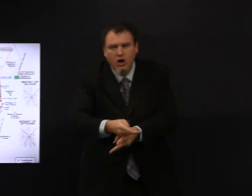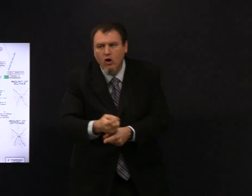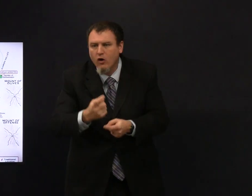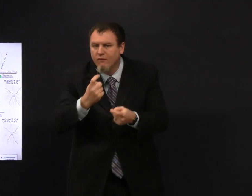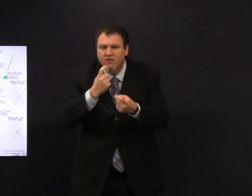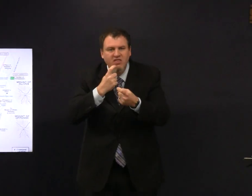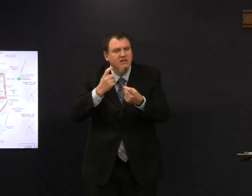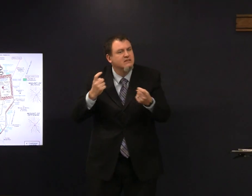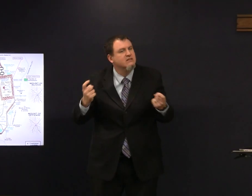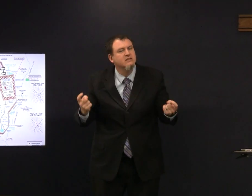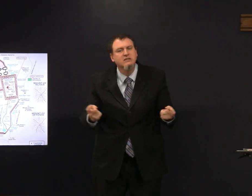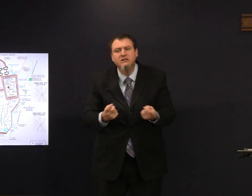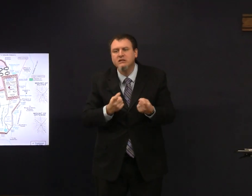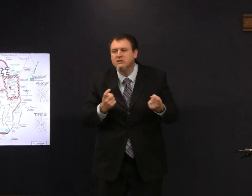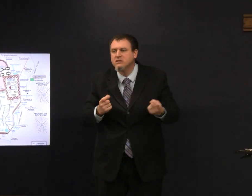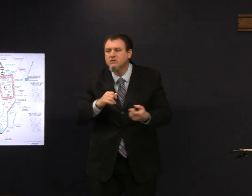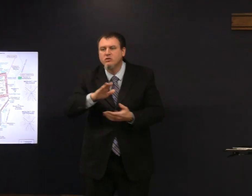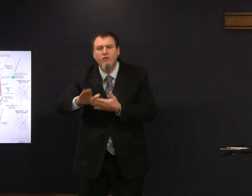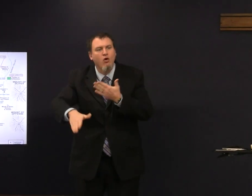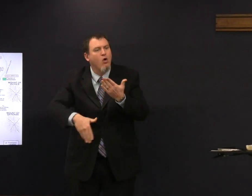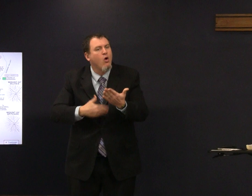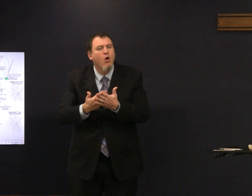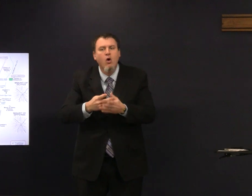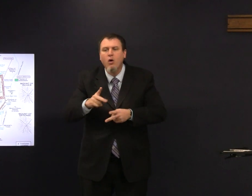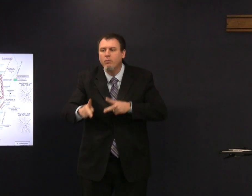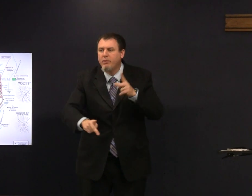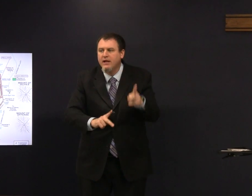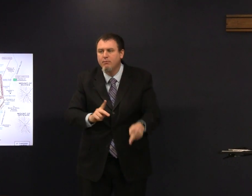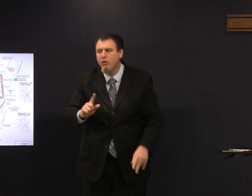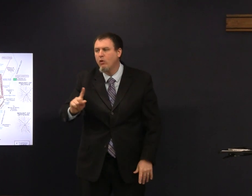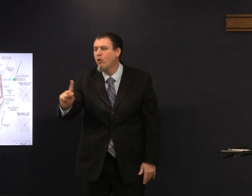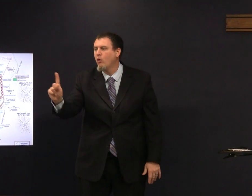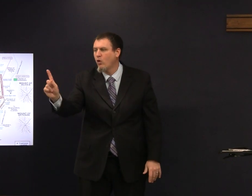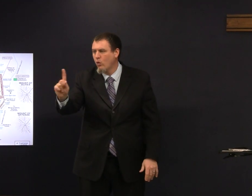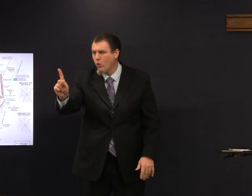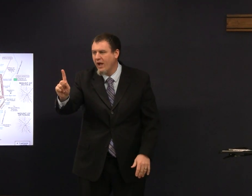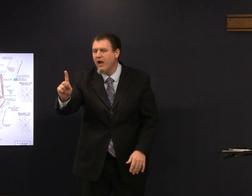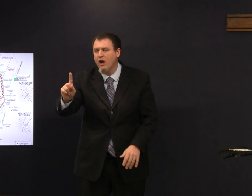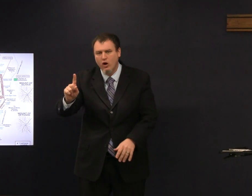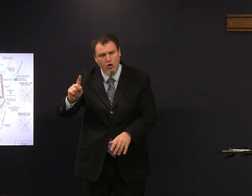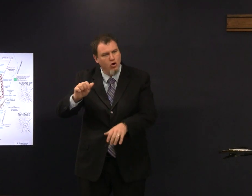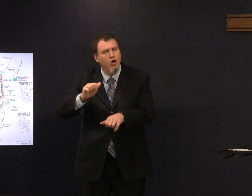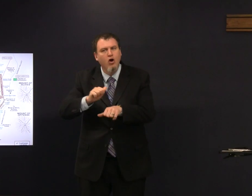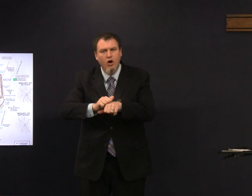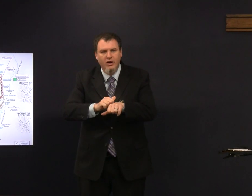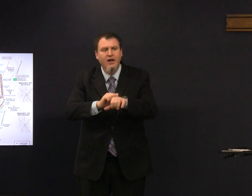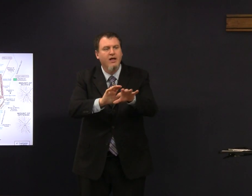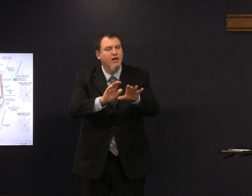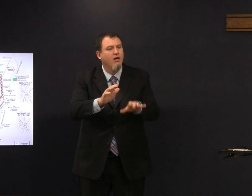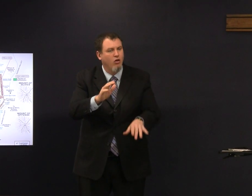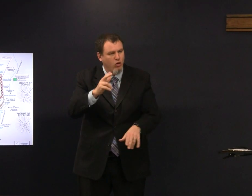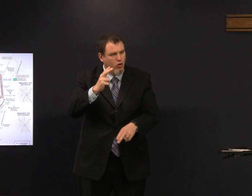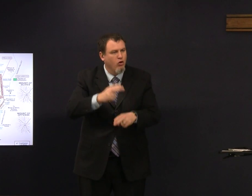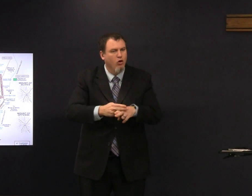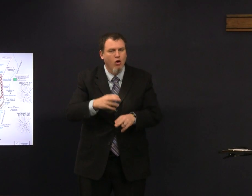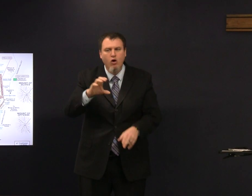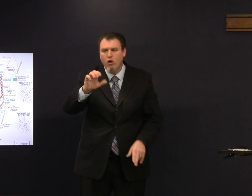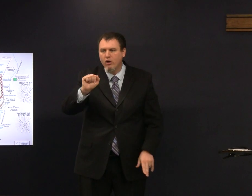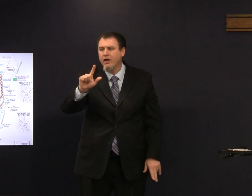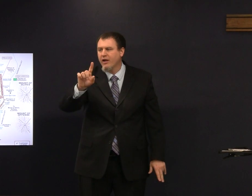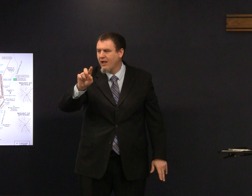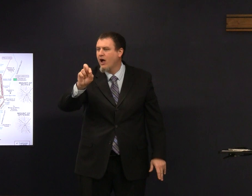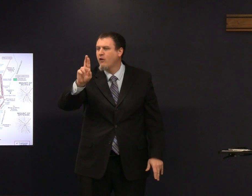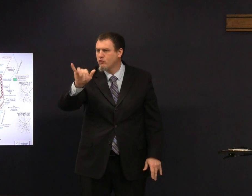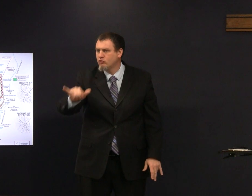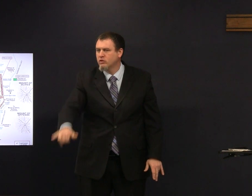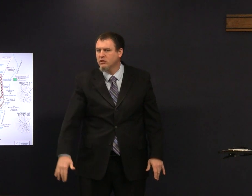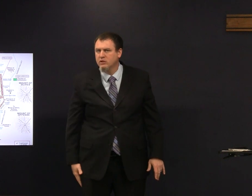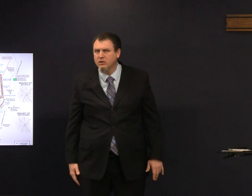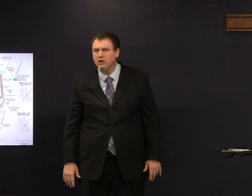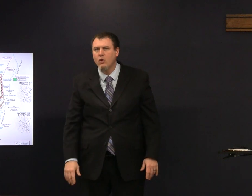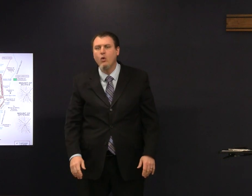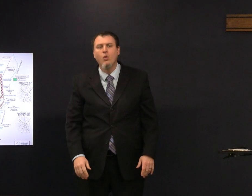where God would take care of the sins of all people on the mountain called Calvary